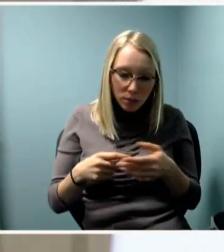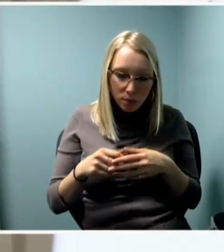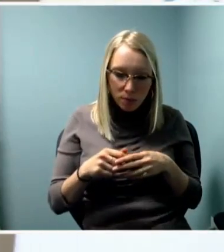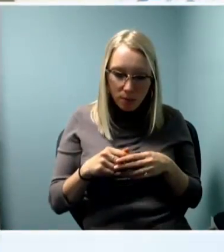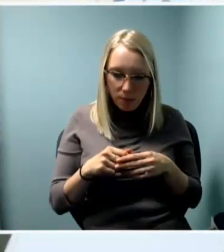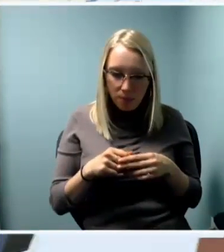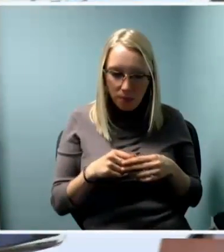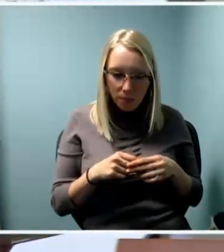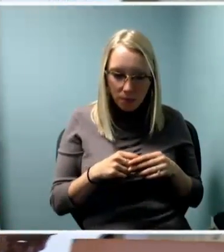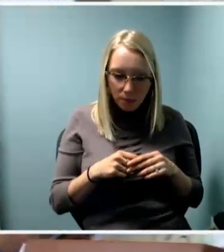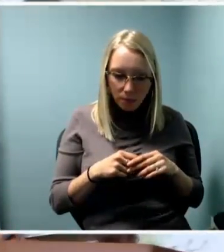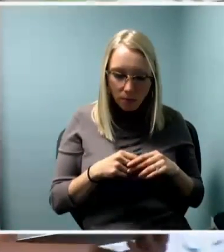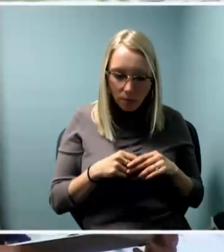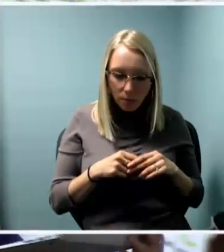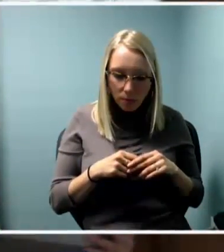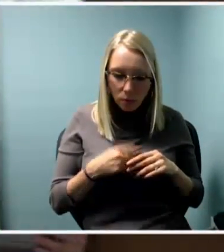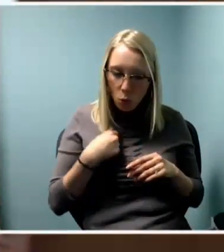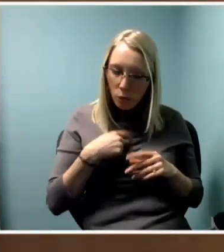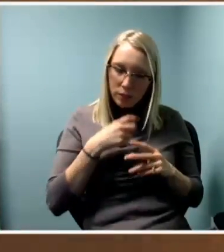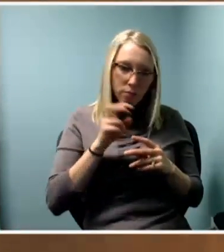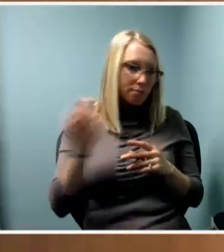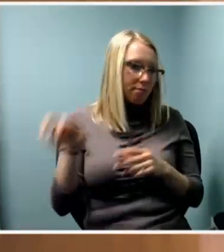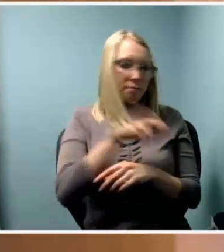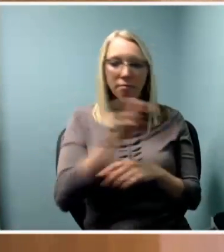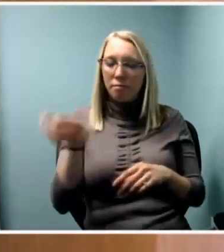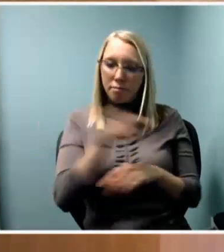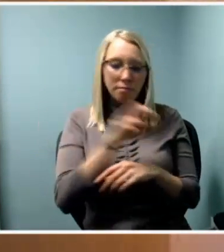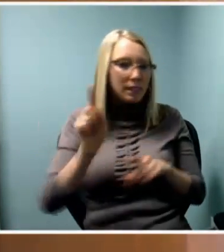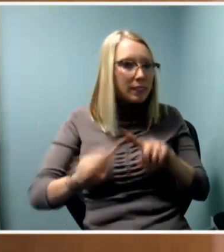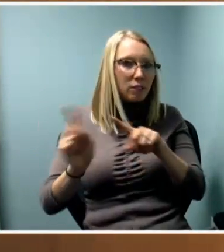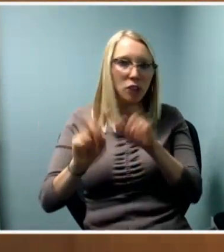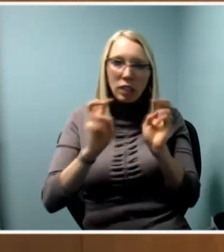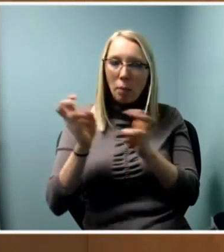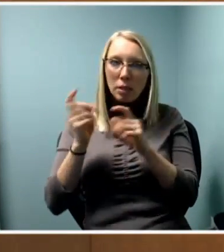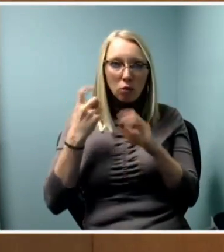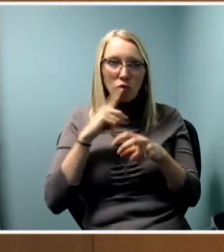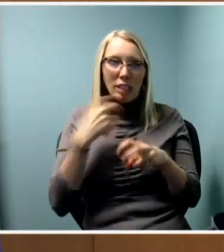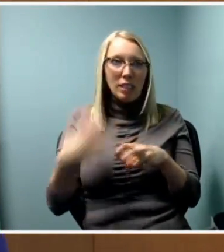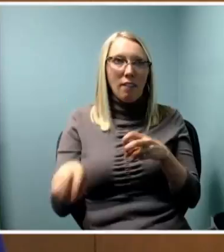Let's see, it was hard to bring it down to just a couple of points but...